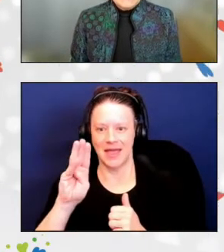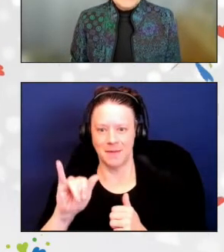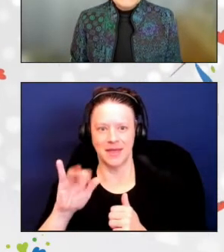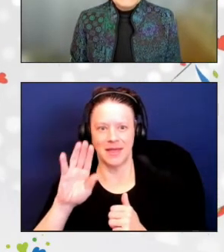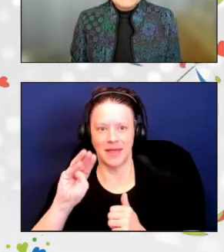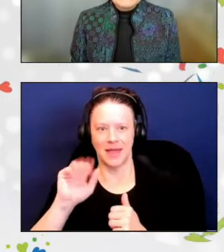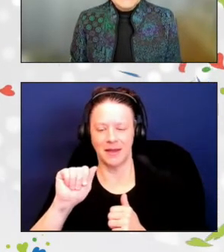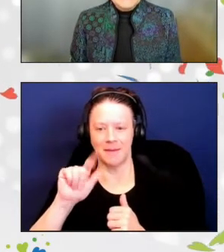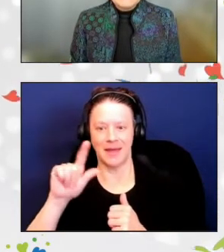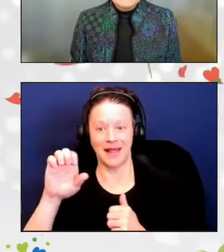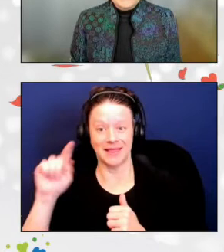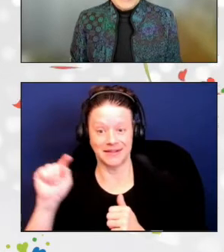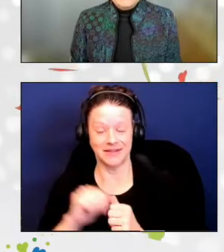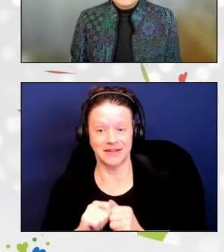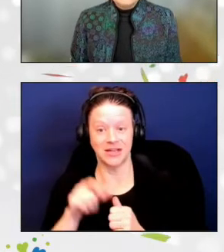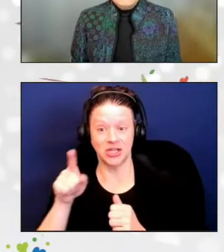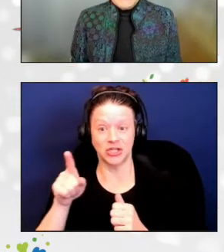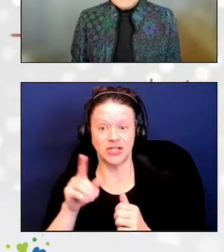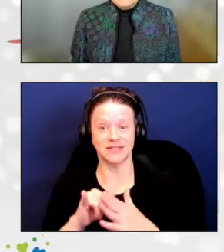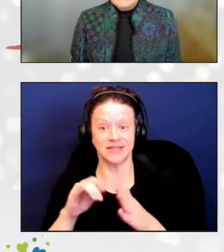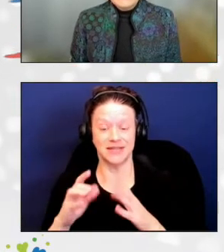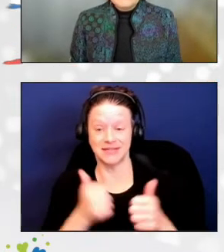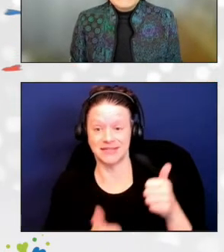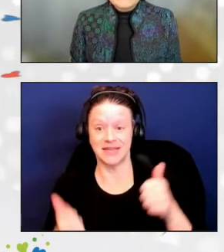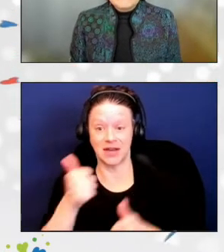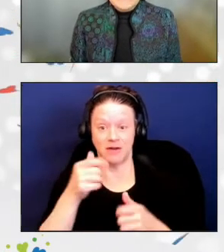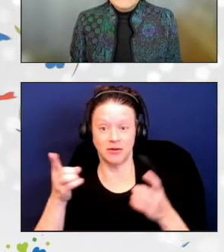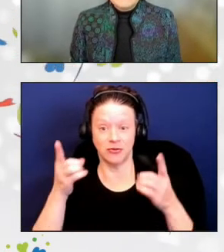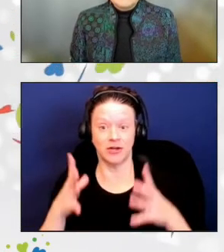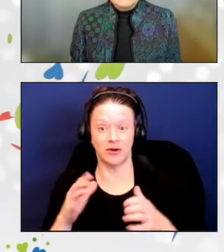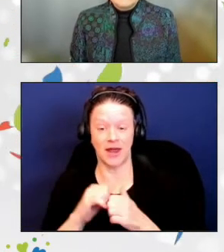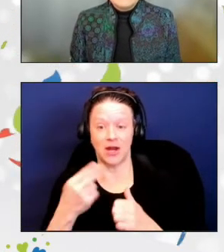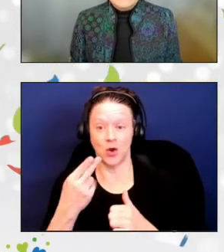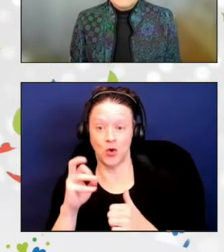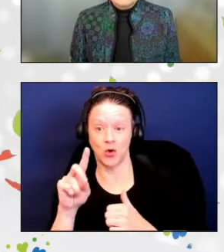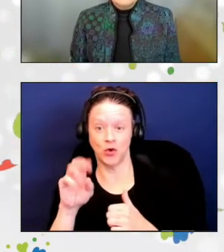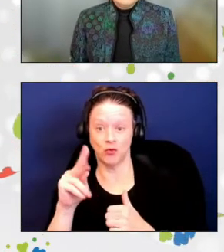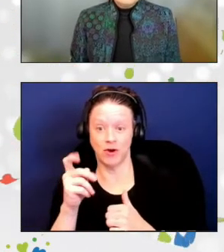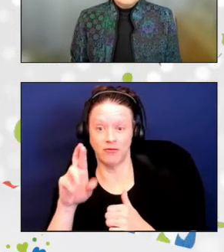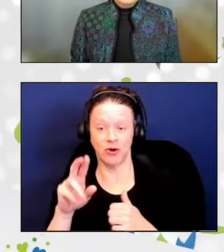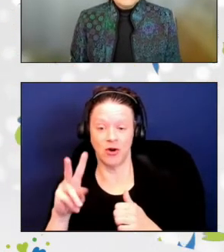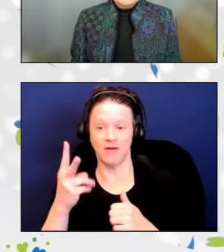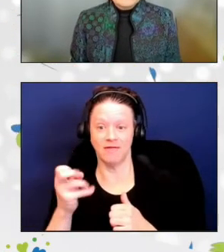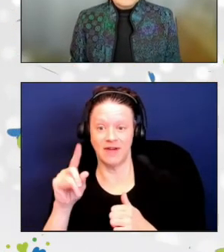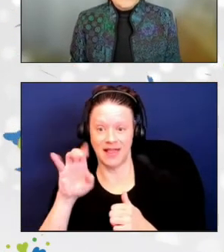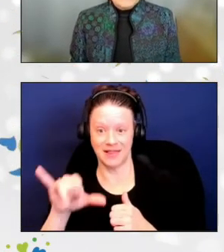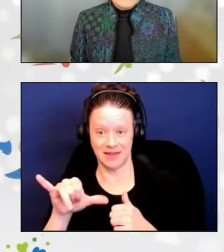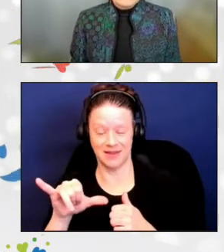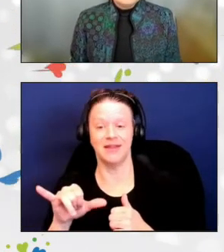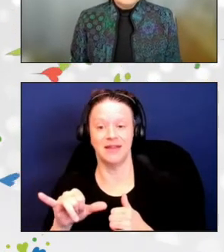Amy is the Executive Director at Hood River Valley Adult Center in Hood River, Oregon.